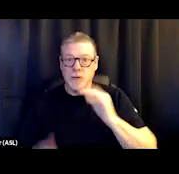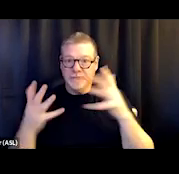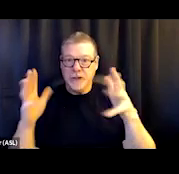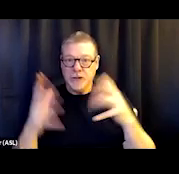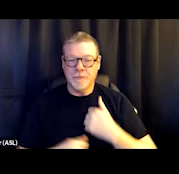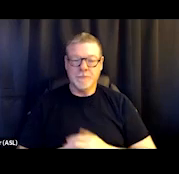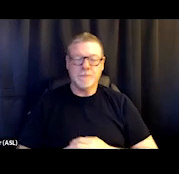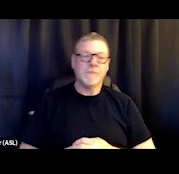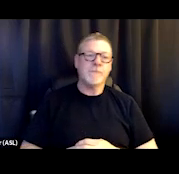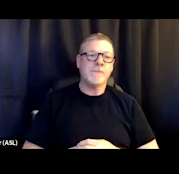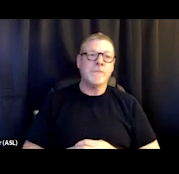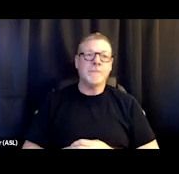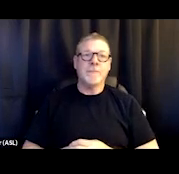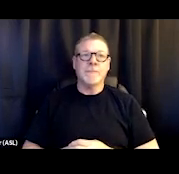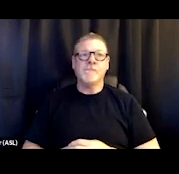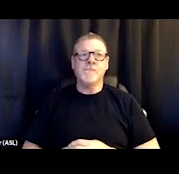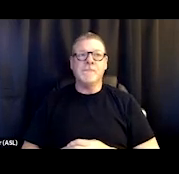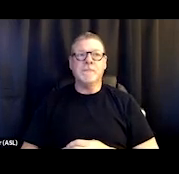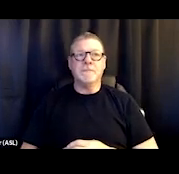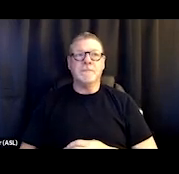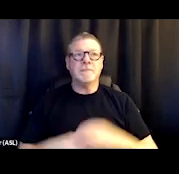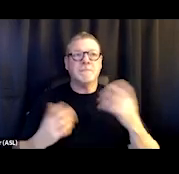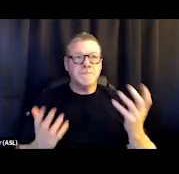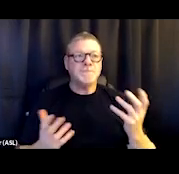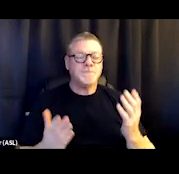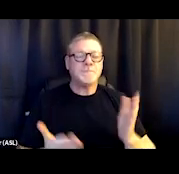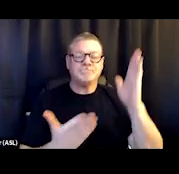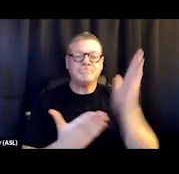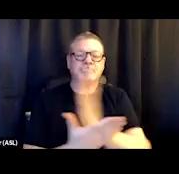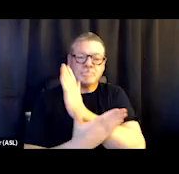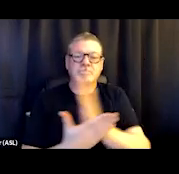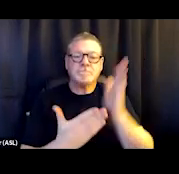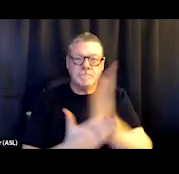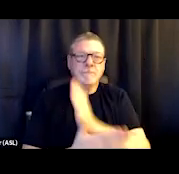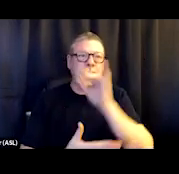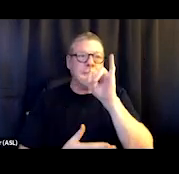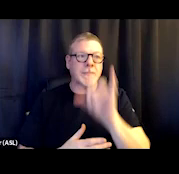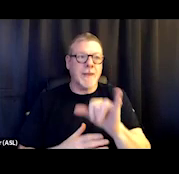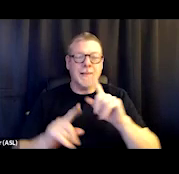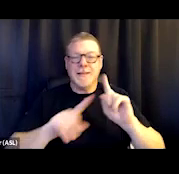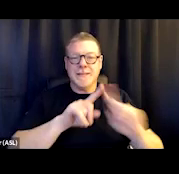So as far as just the continuum, that's the makeup of the different beds.